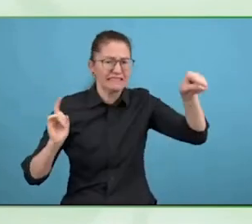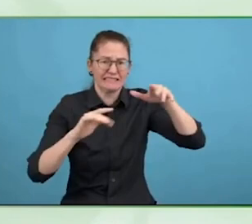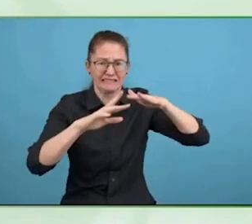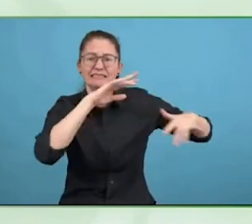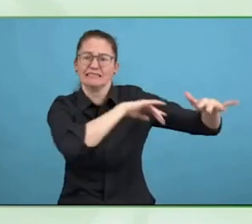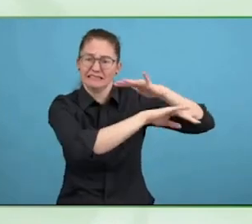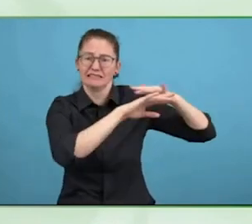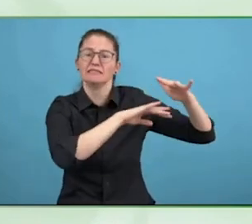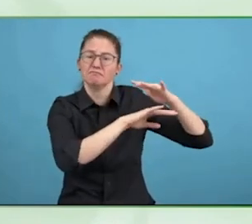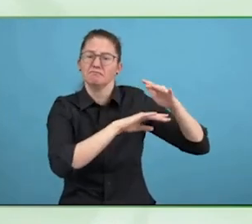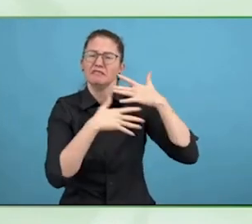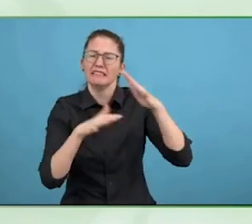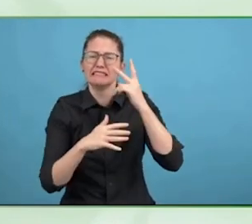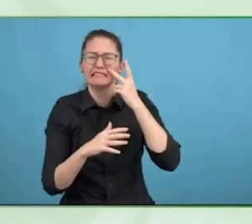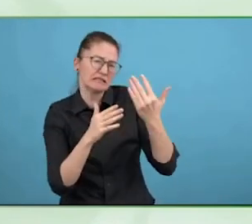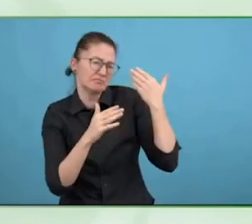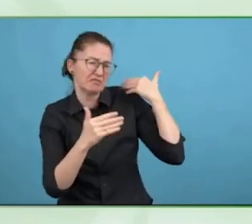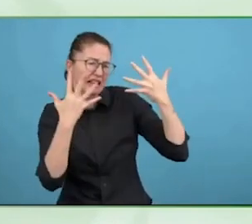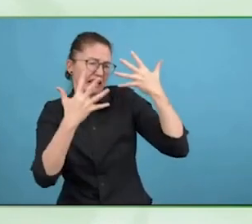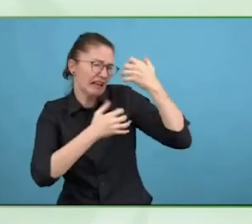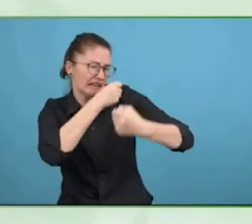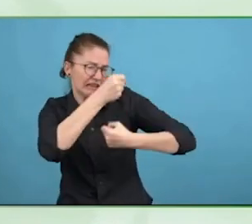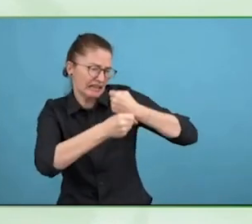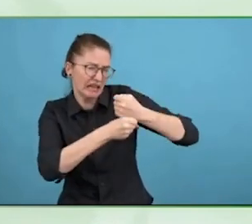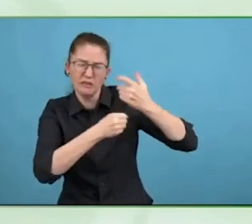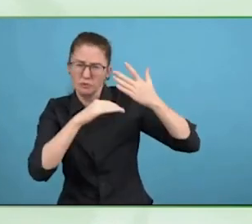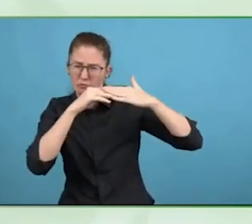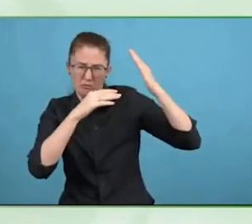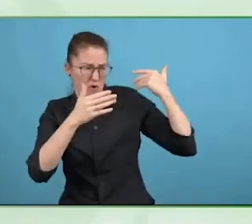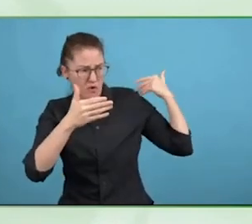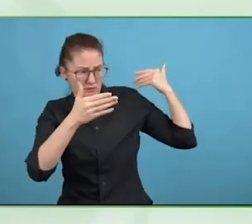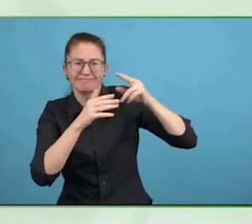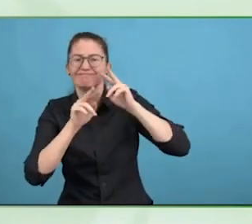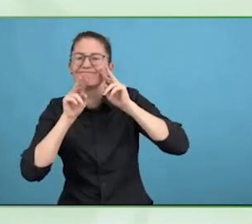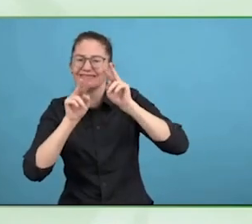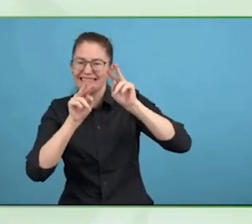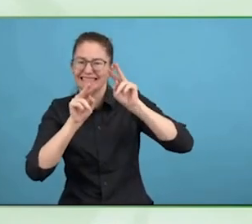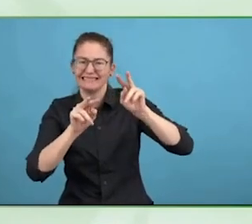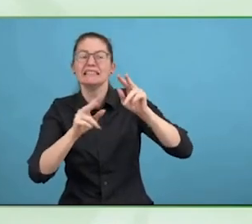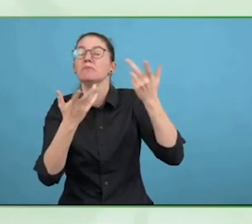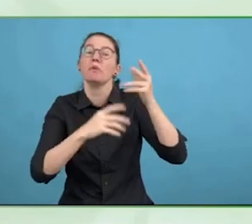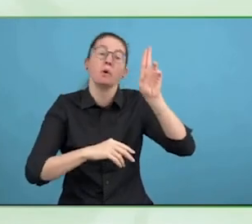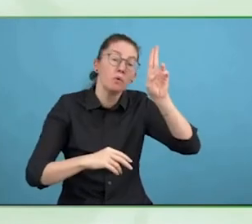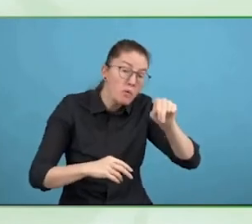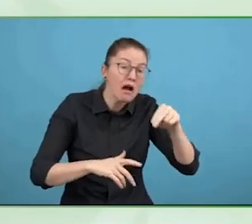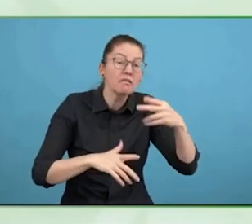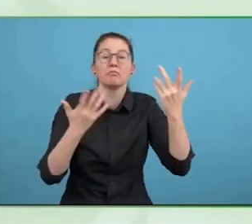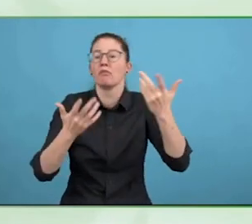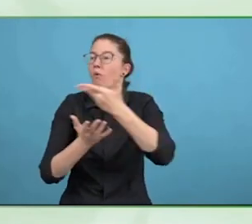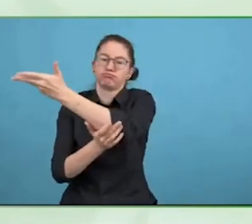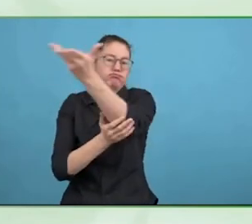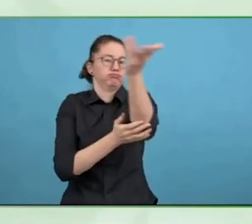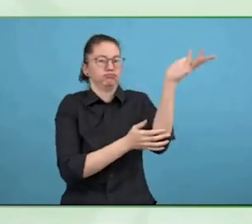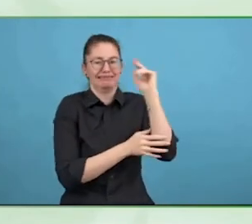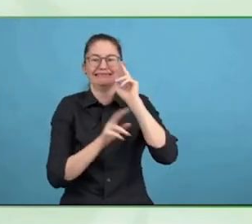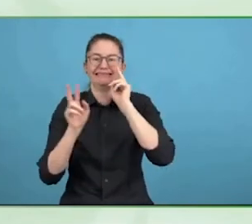it is not just about the bricks and mortar, it is the features that happen in that congregate. Are we making progress?